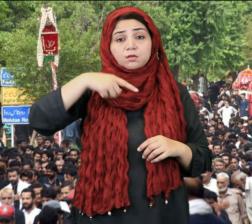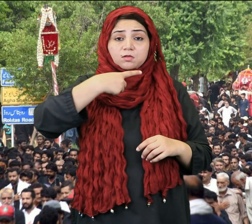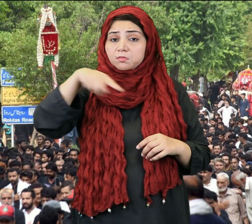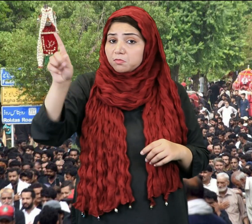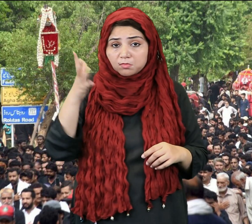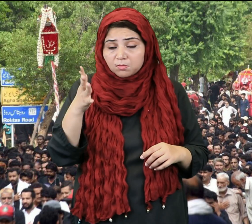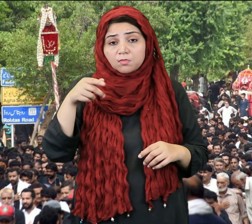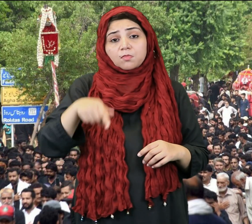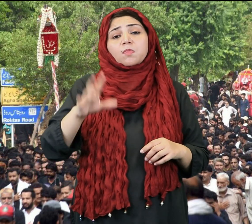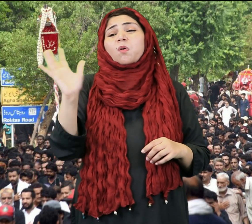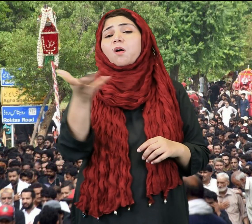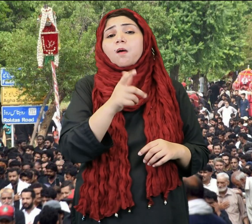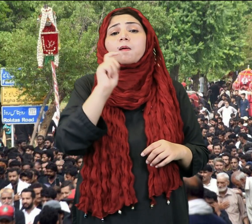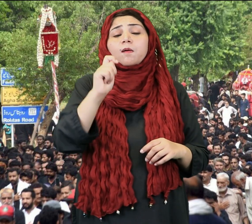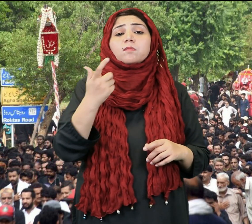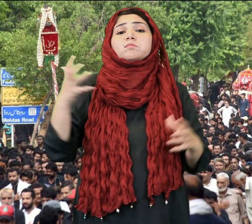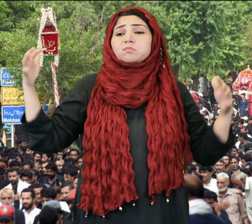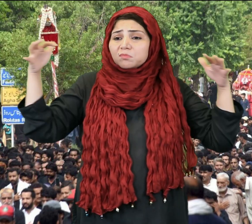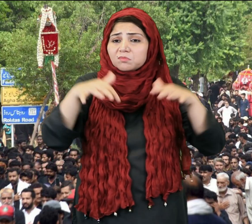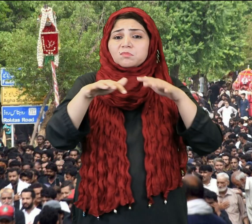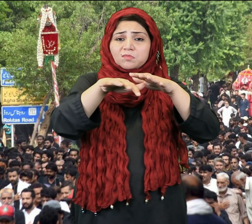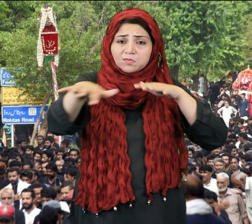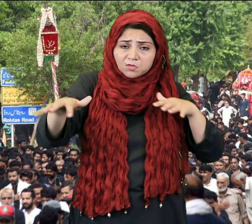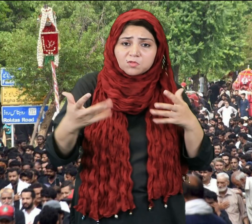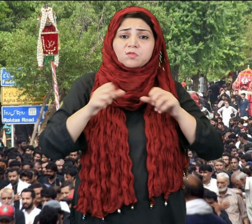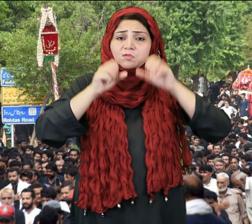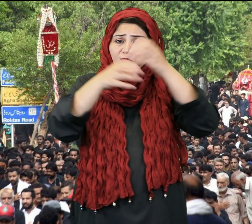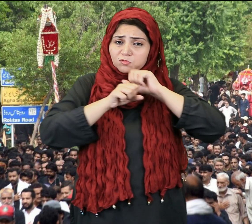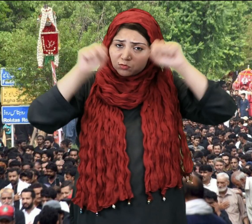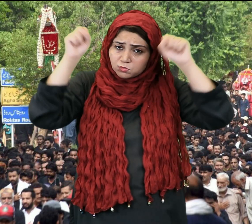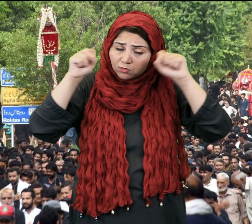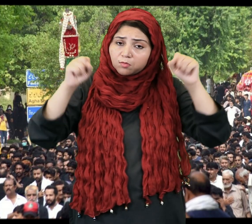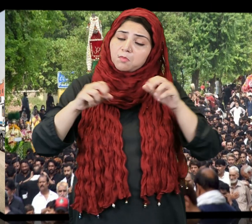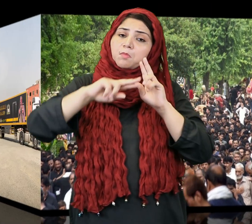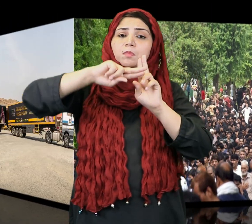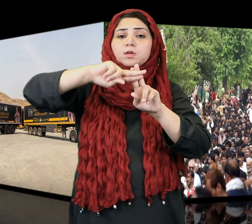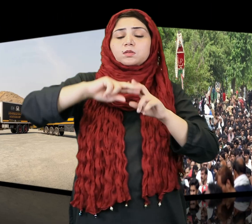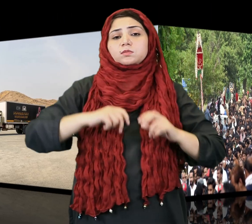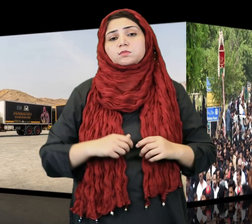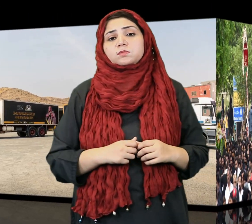There will be a ban on gatherings and processions without the authorities' permission.